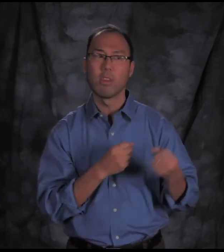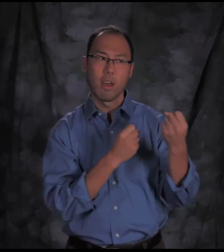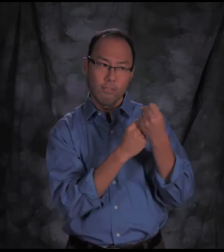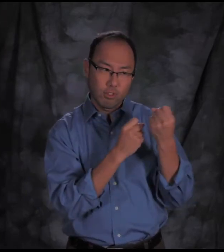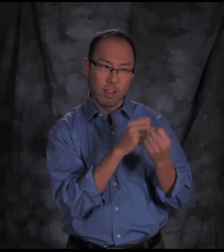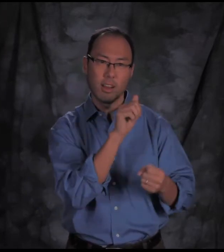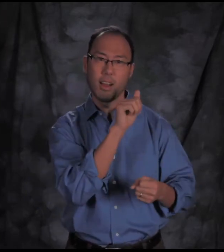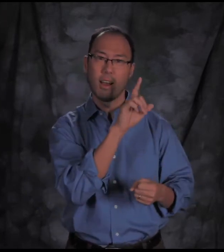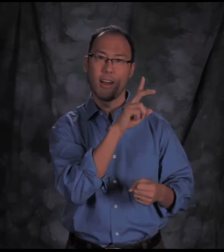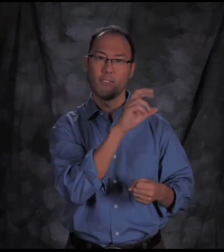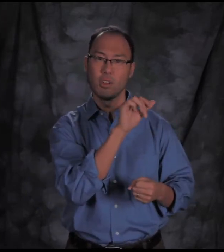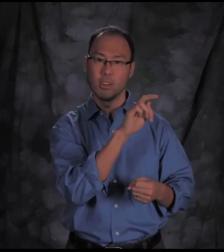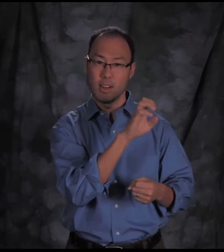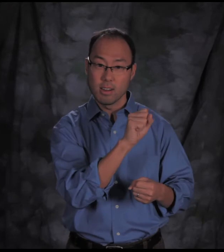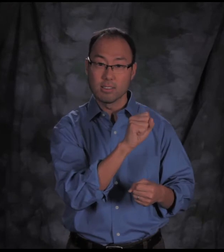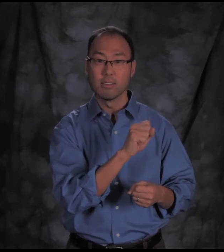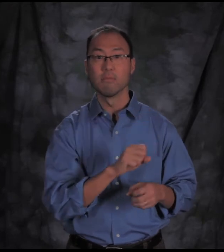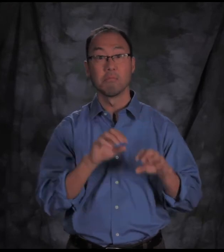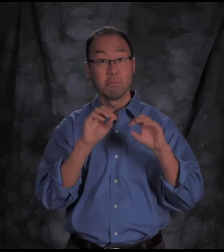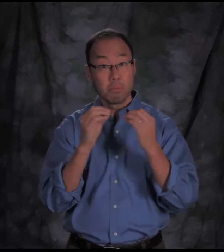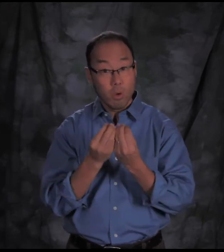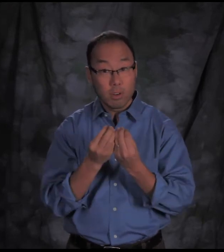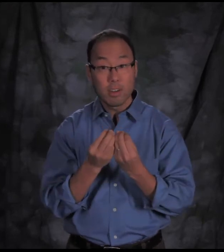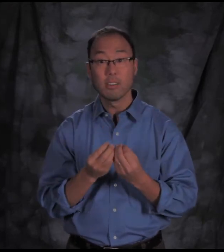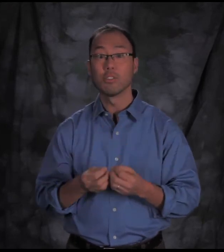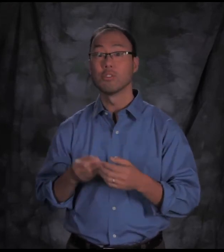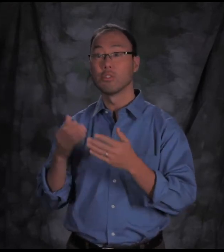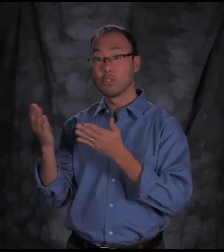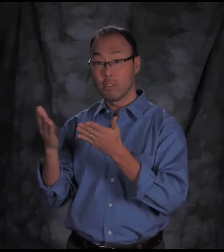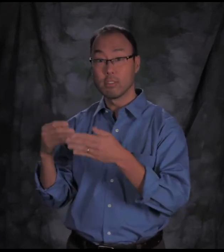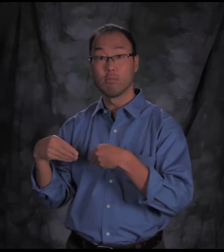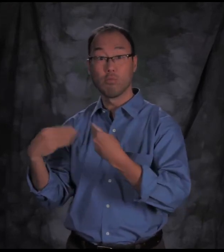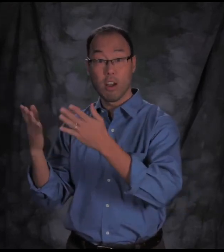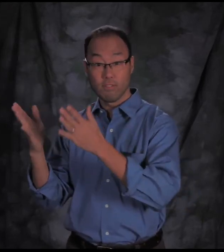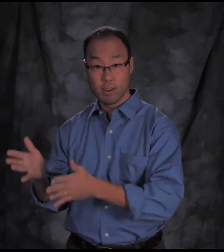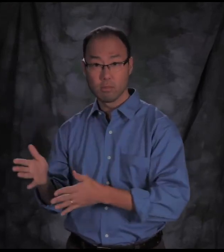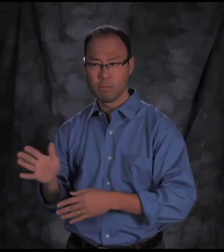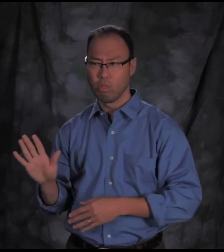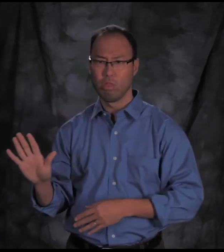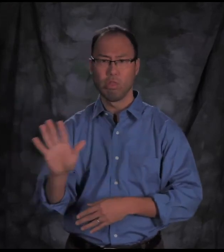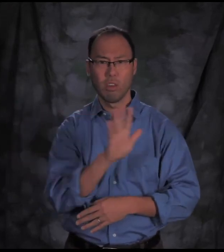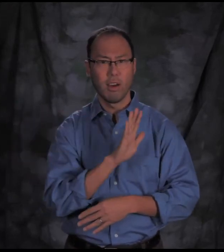Annual awards will be given in recognition of advocates, organizations, and service providers